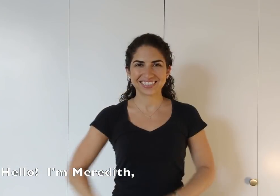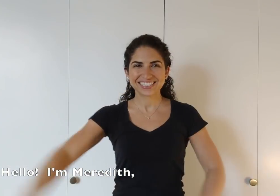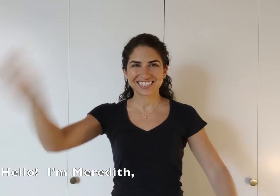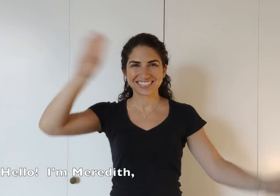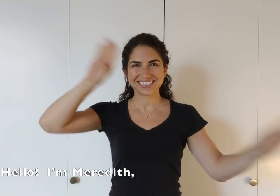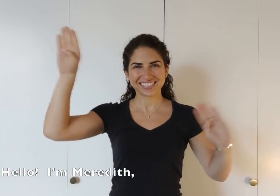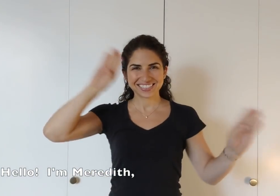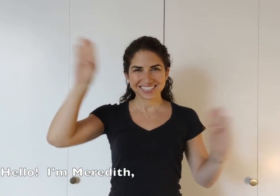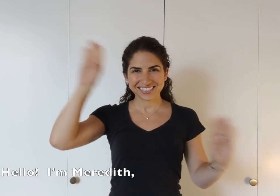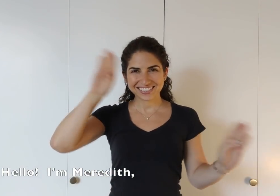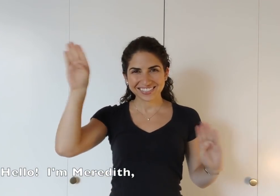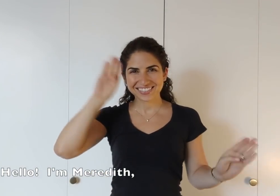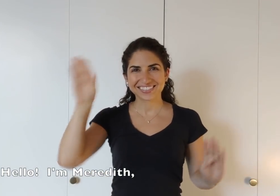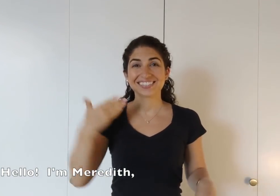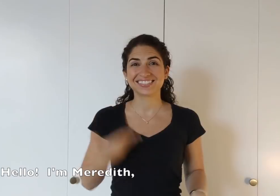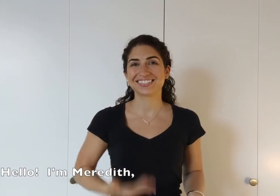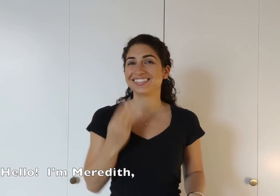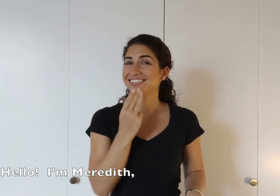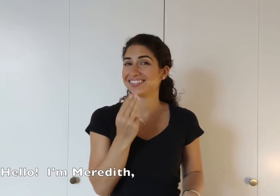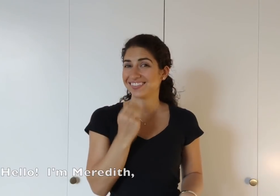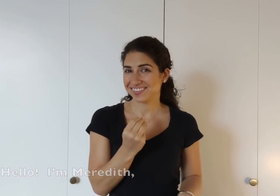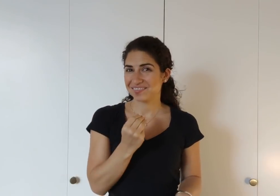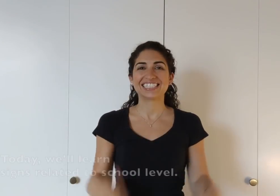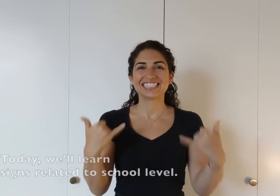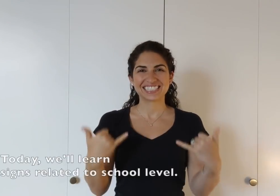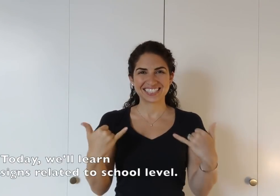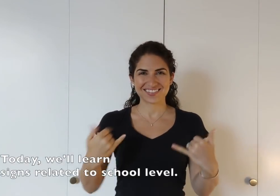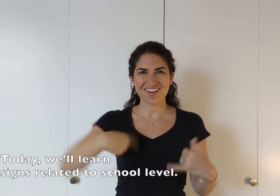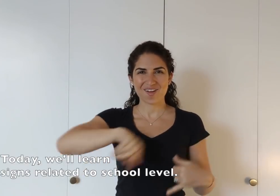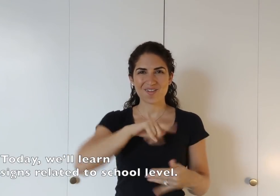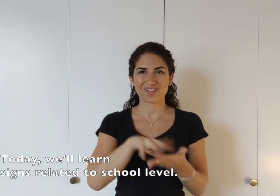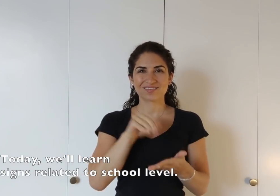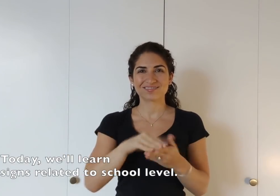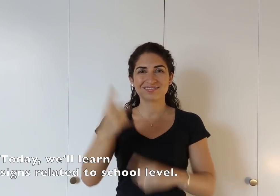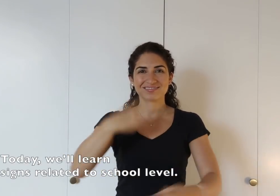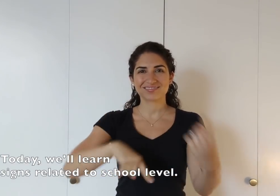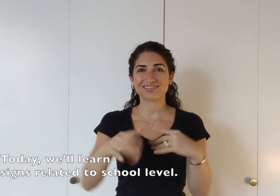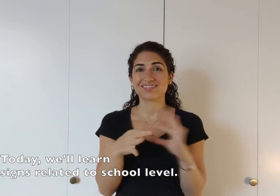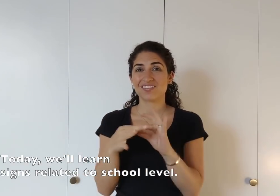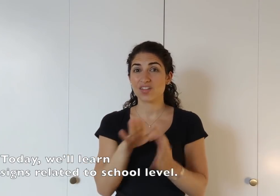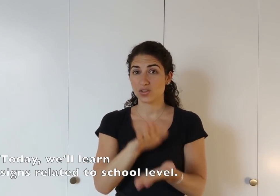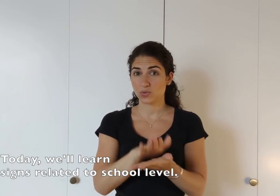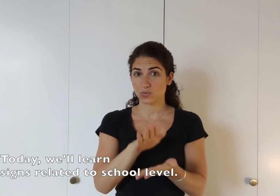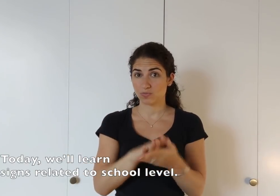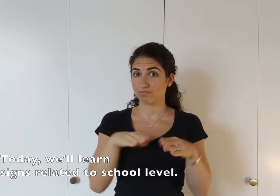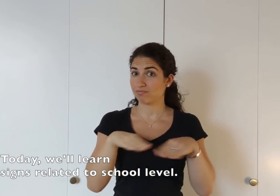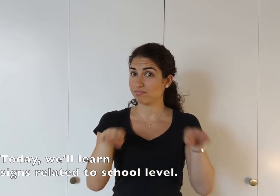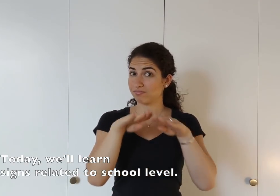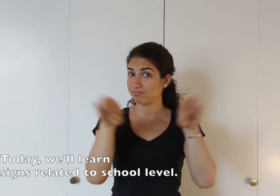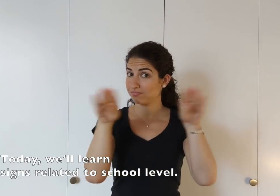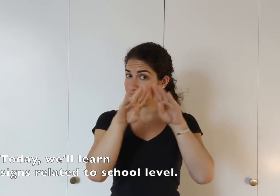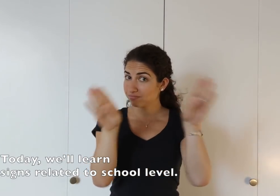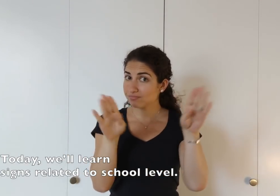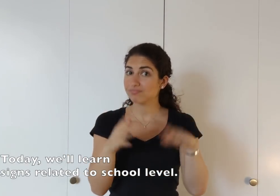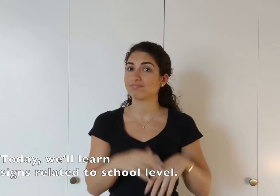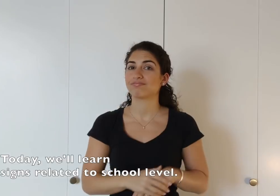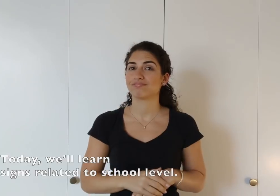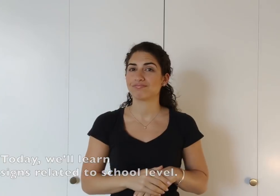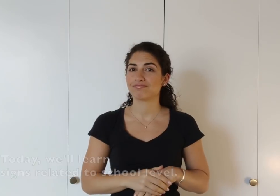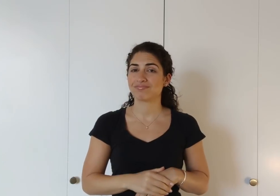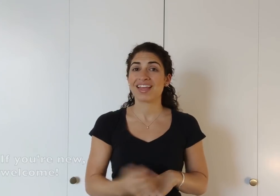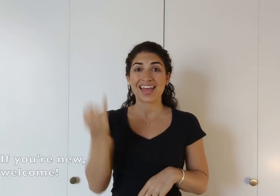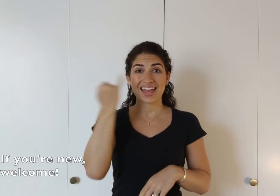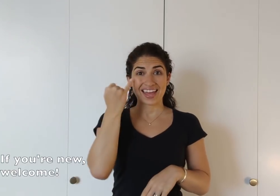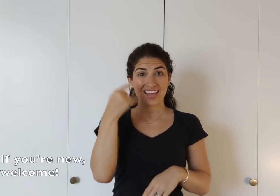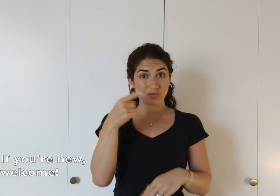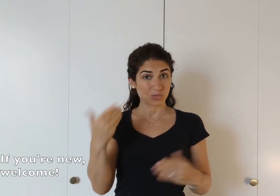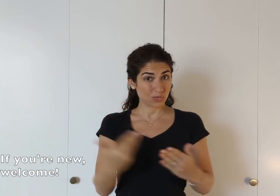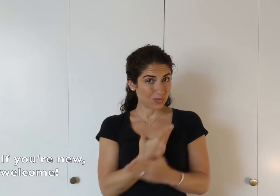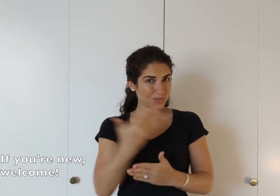Hello, I'm Meredith, and today we'll learn signs related to school levels. If you're